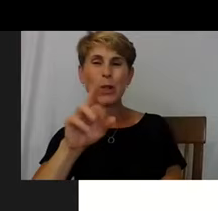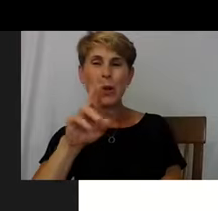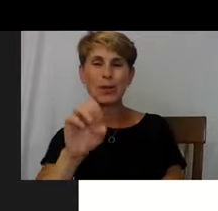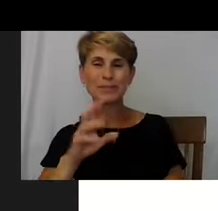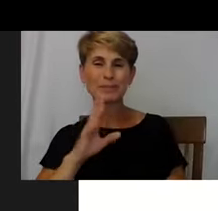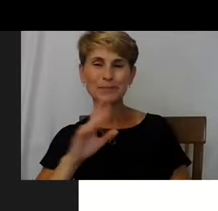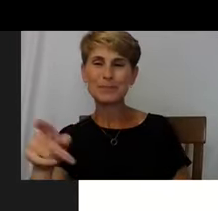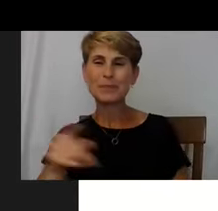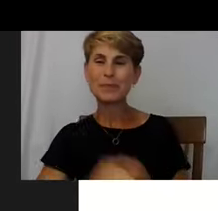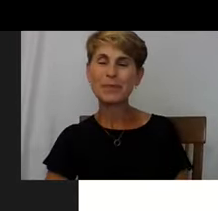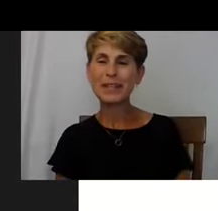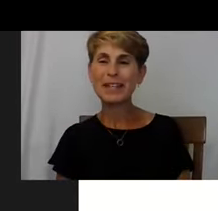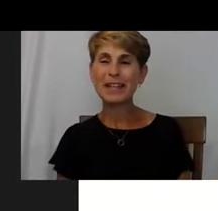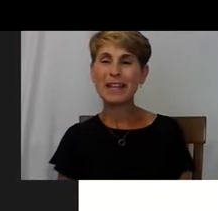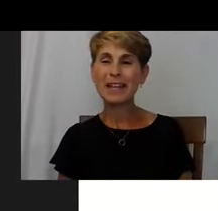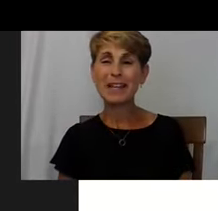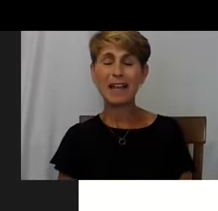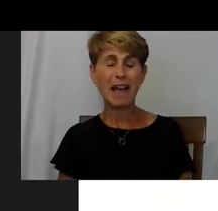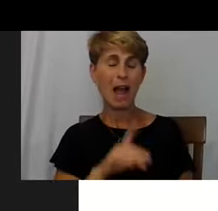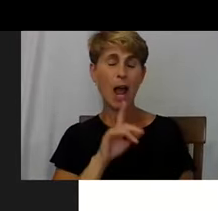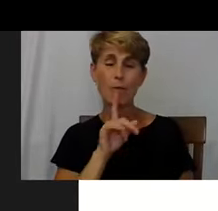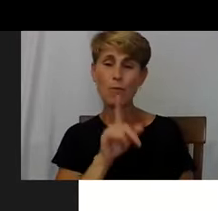I'm really more than delighted to be here